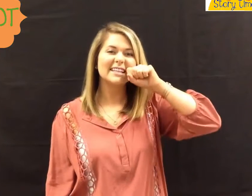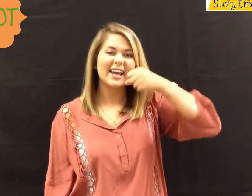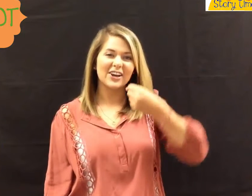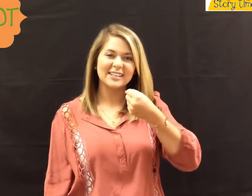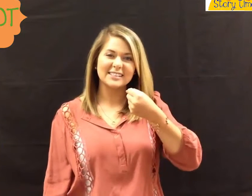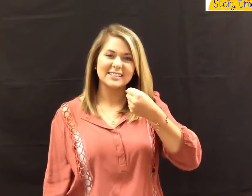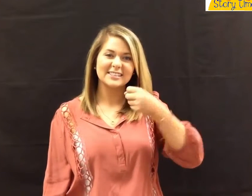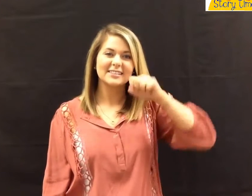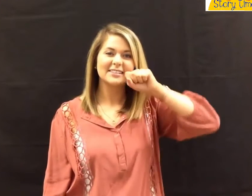"Carrot."